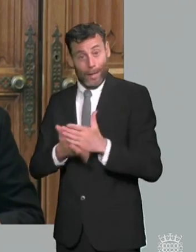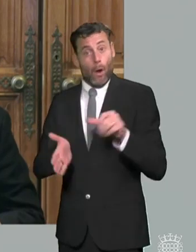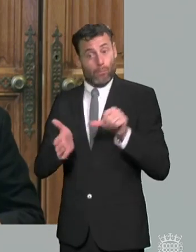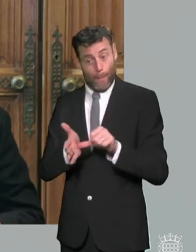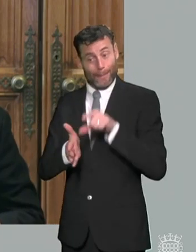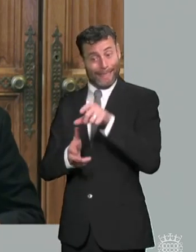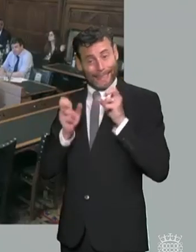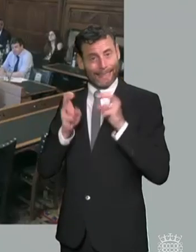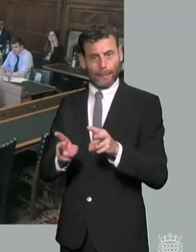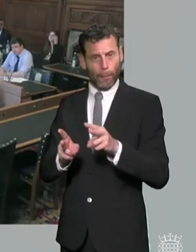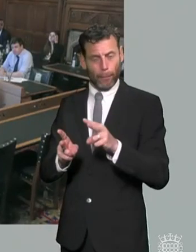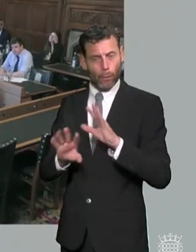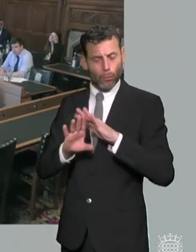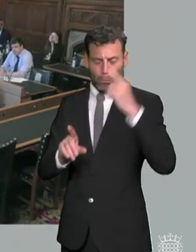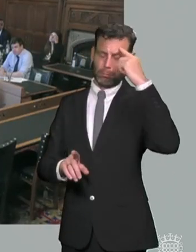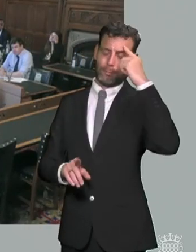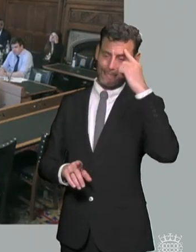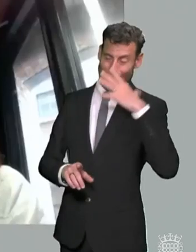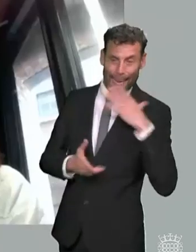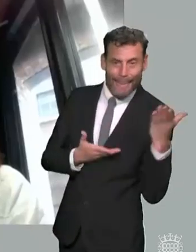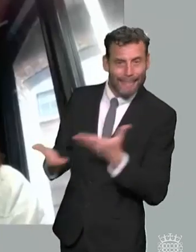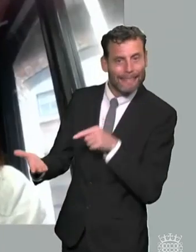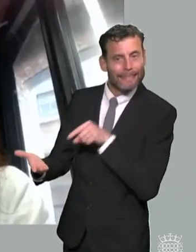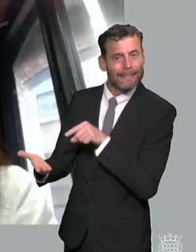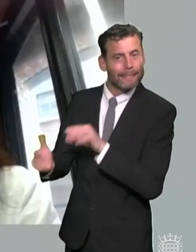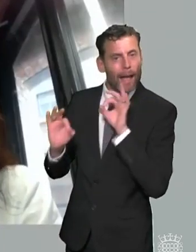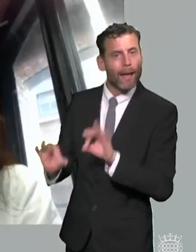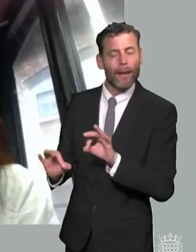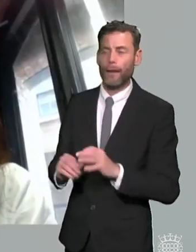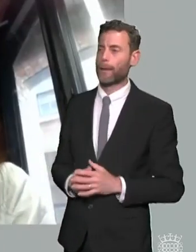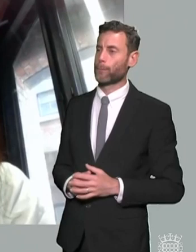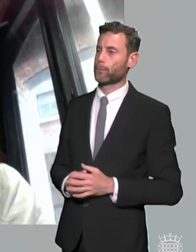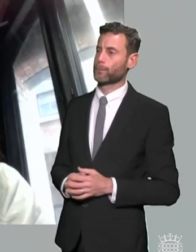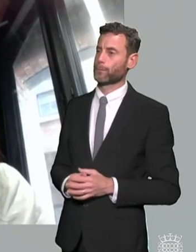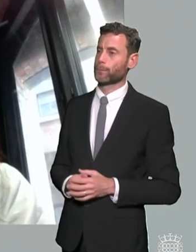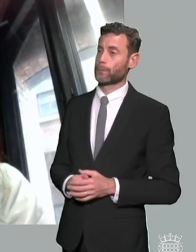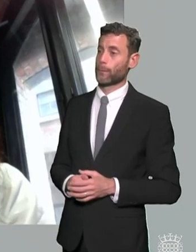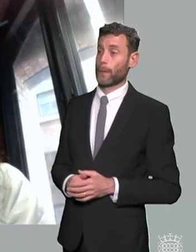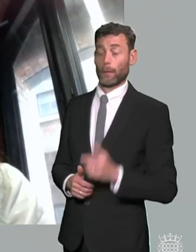yes i think i can be quite concise because i totally agree with um my three colleagues on the